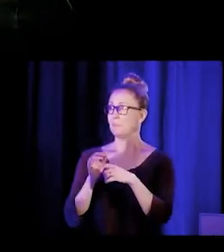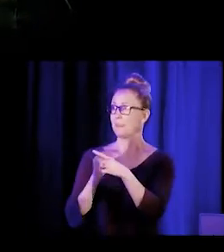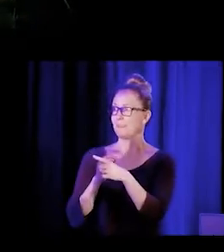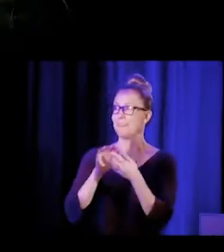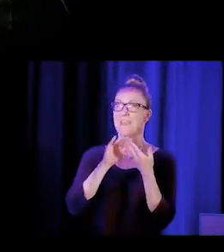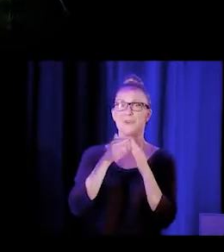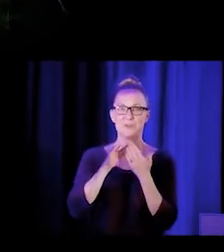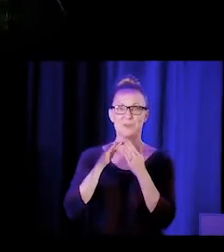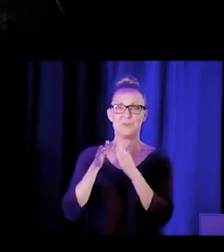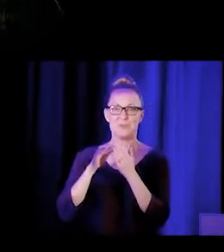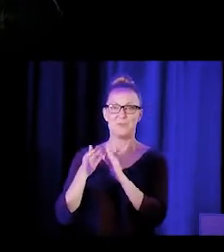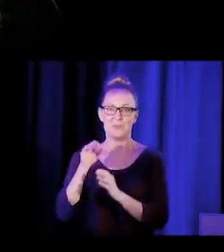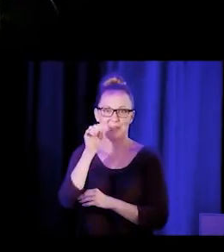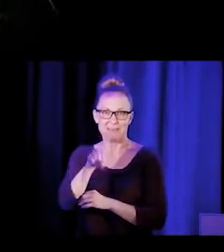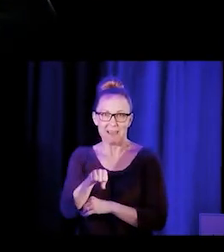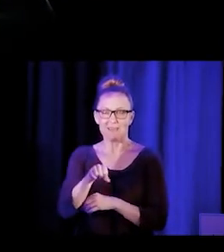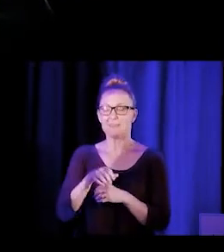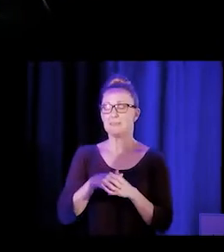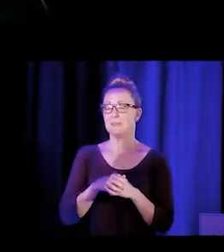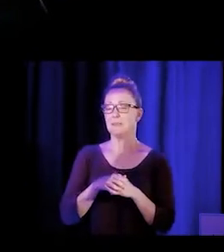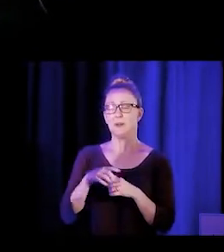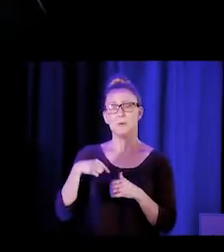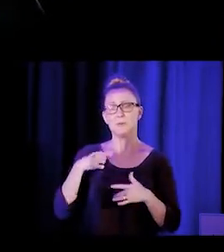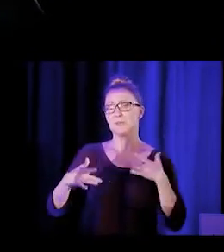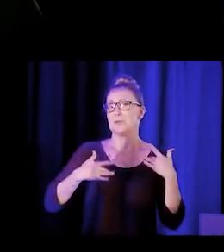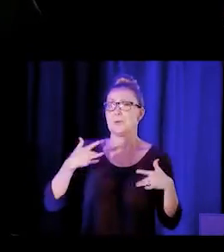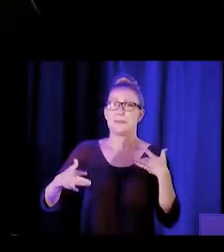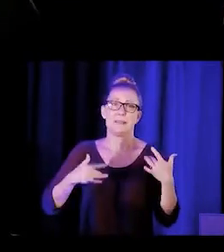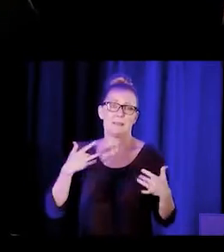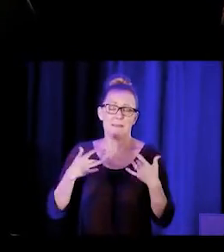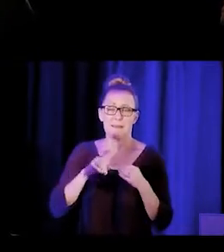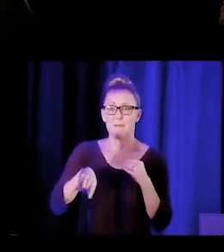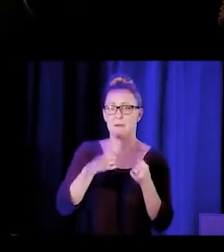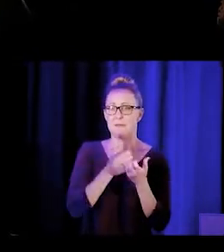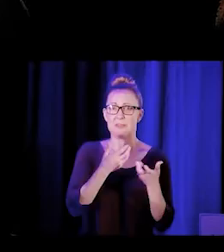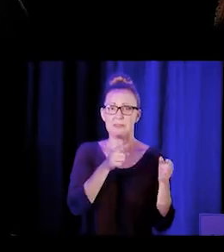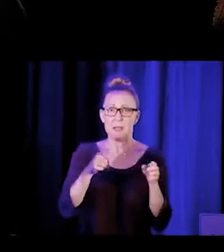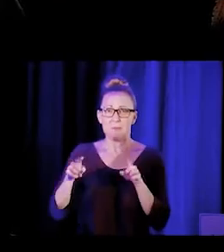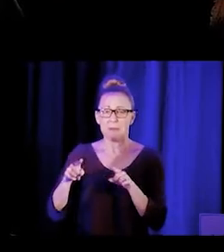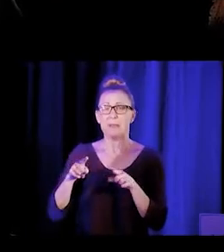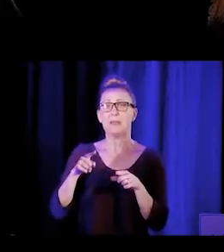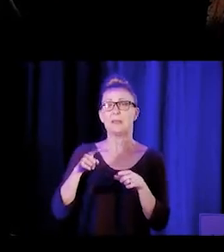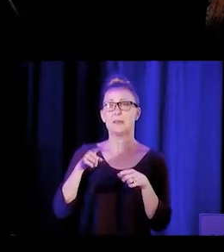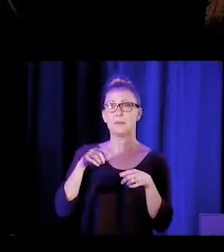Yes, I mean, we're very excited about what is happening. This is a great opportunity.